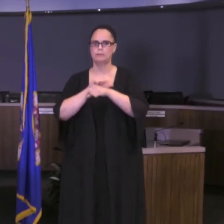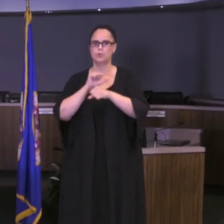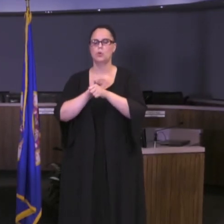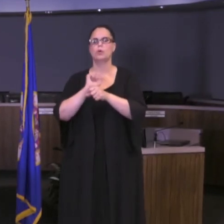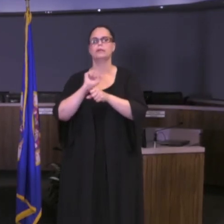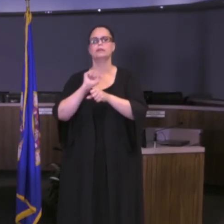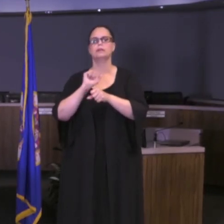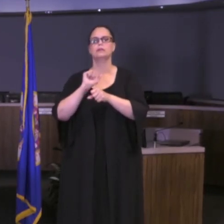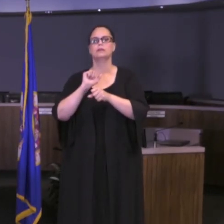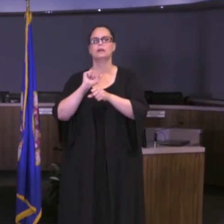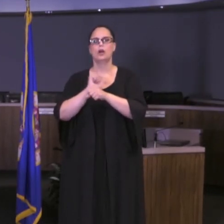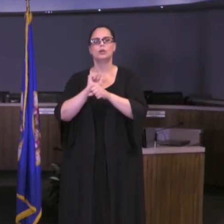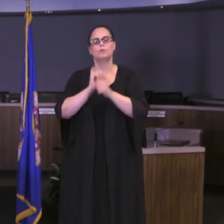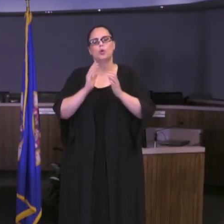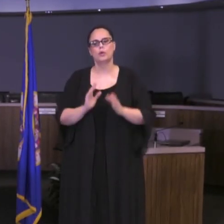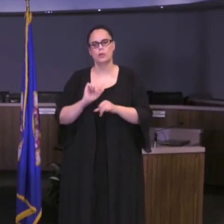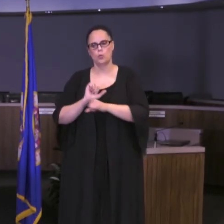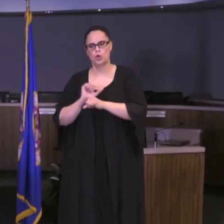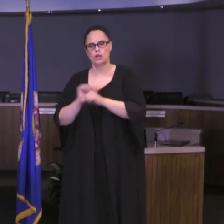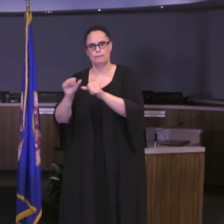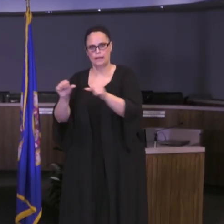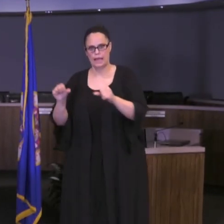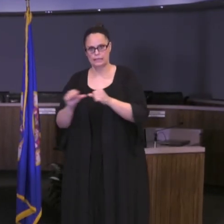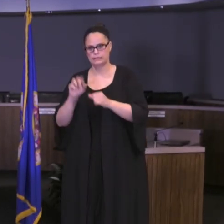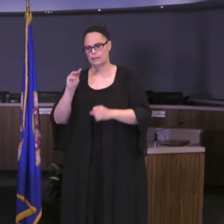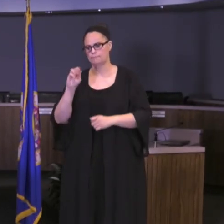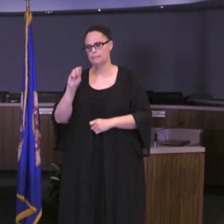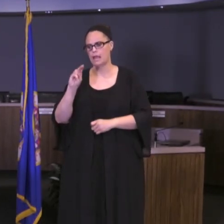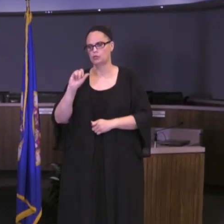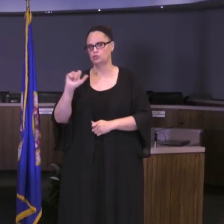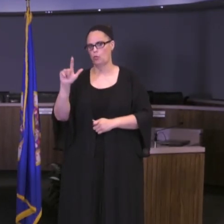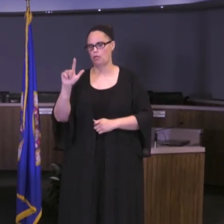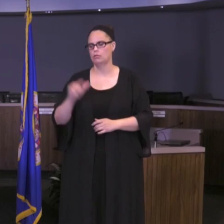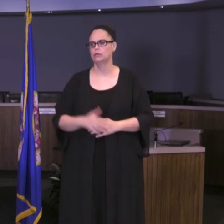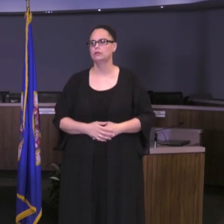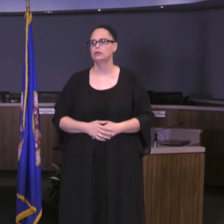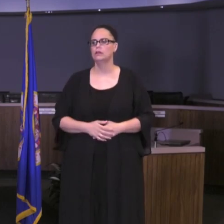relates to COVID-19. We're going to have family guidelines and expectations